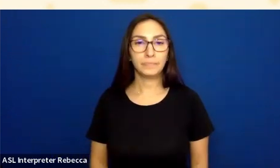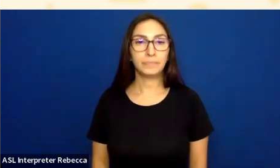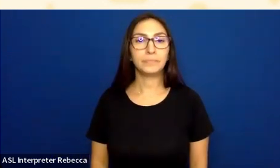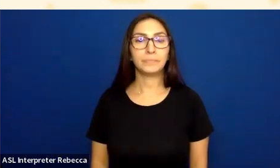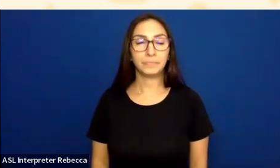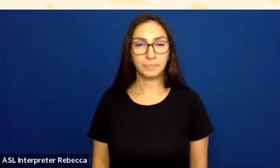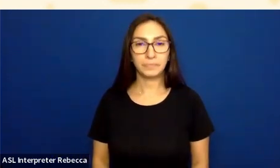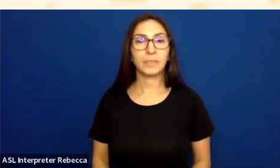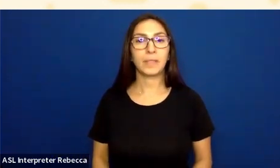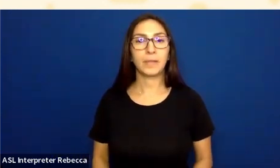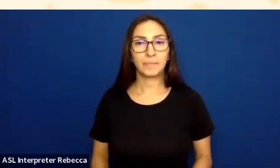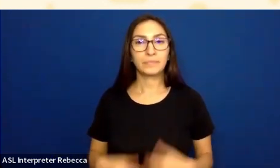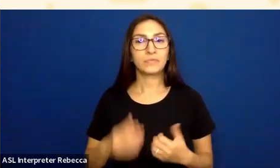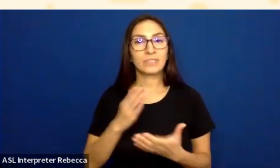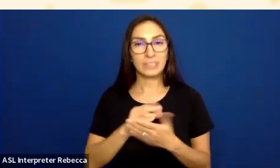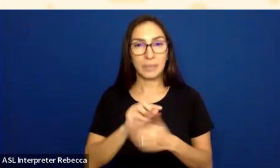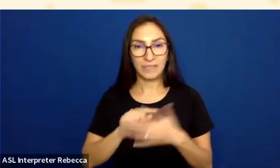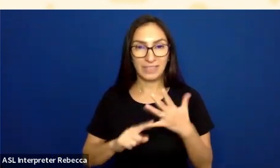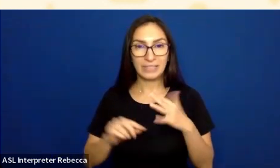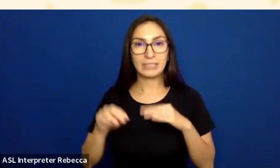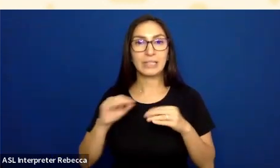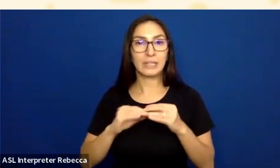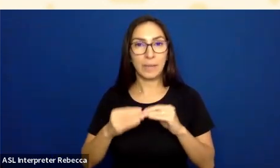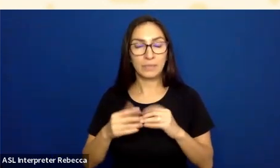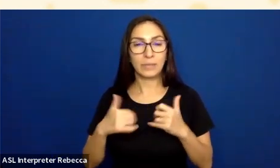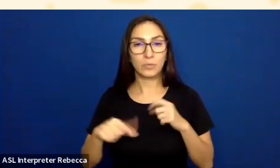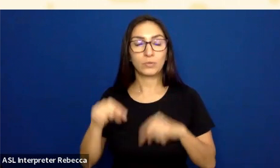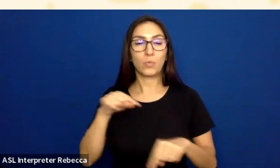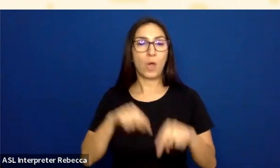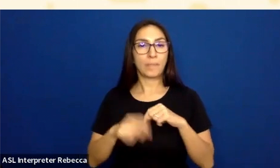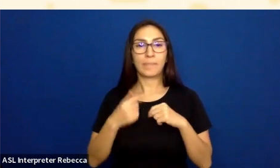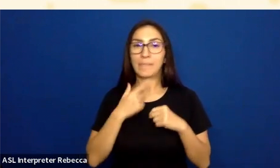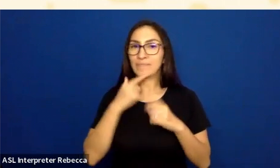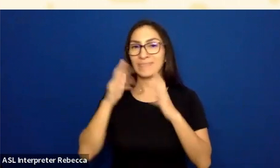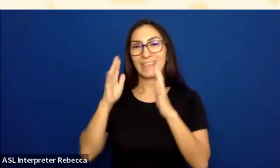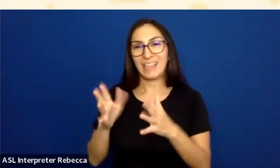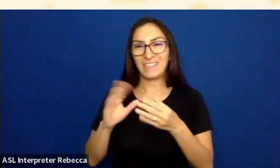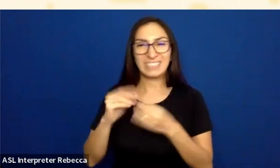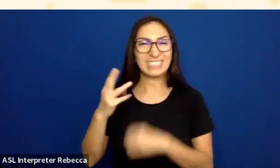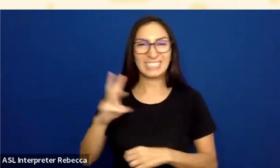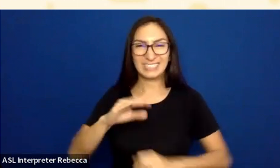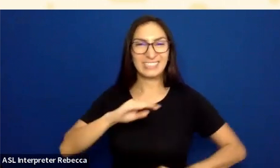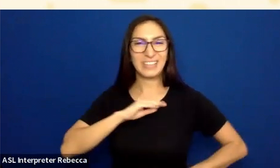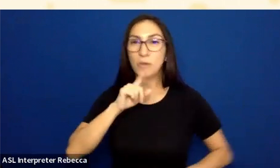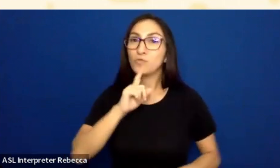I'm actually going to walk you back here. And I'm just going to leave it at 16. But you actually would need to test all the other possible states